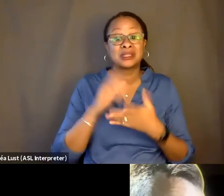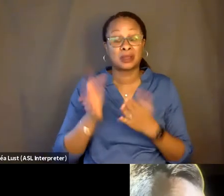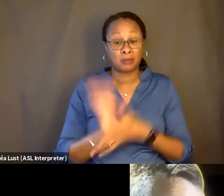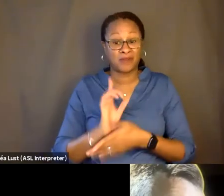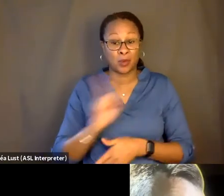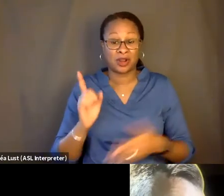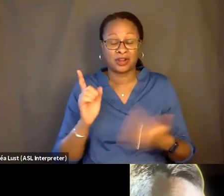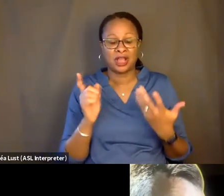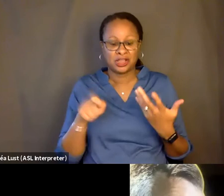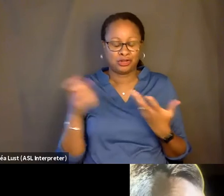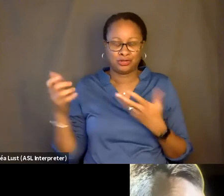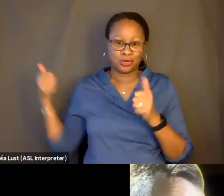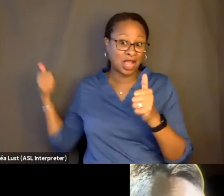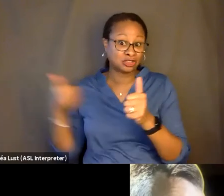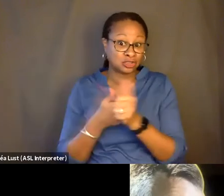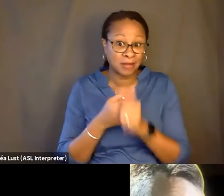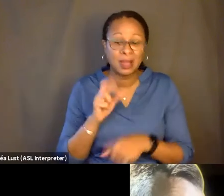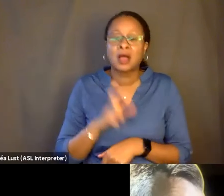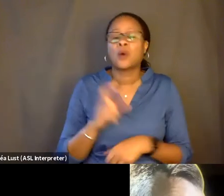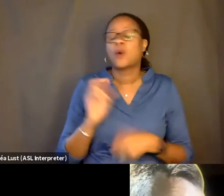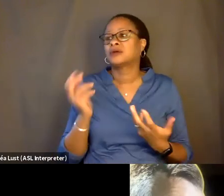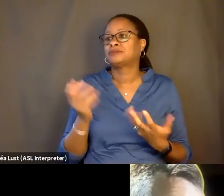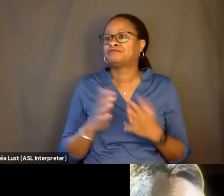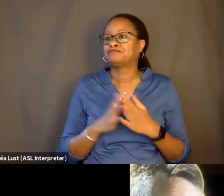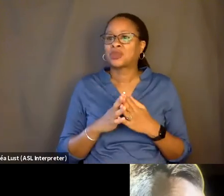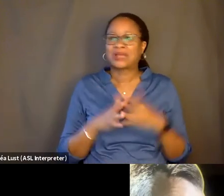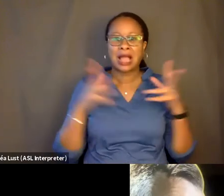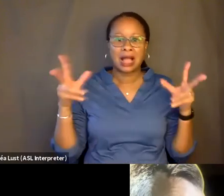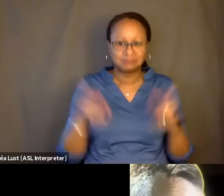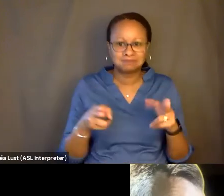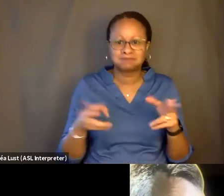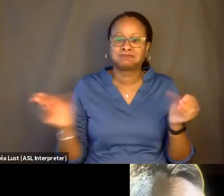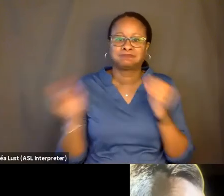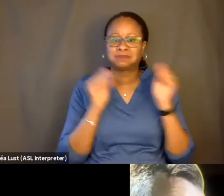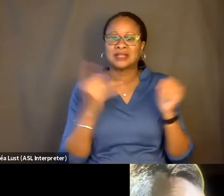to bring us up to speed or we get it sort of a synopsis of something that happened, say, when he goes to the hospital